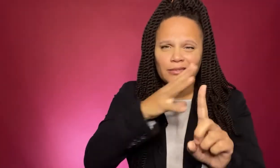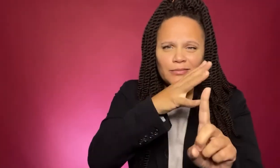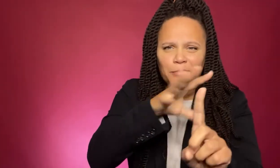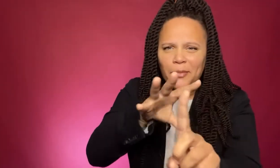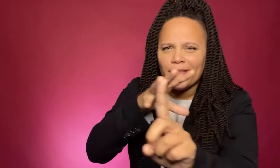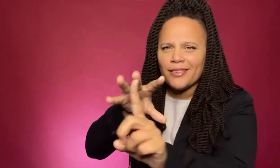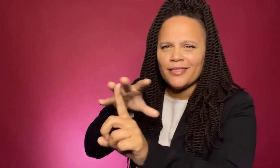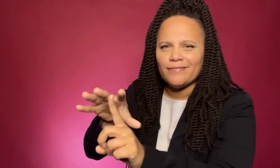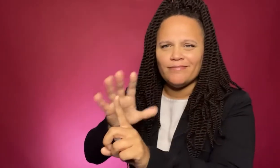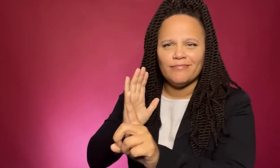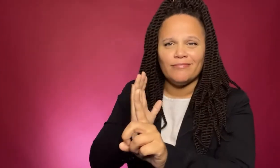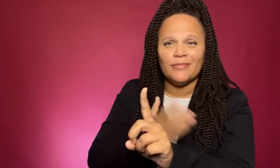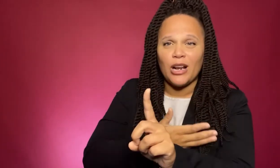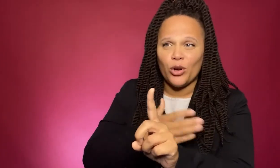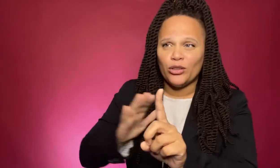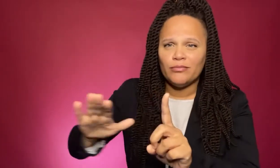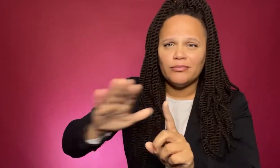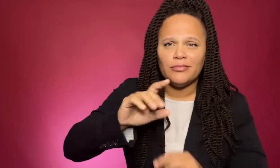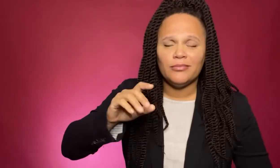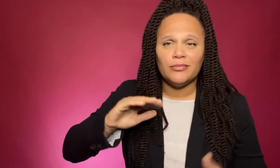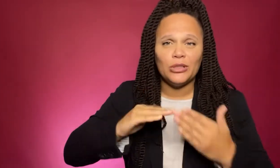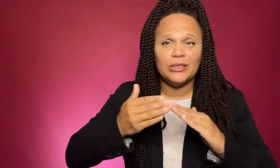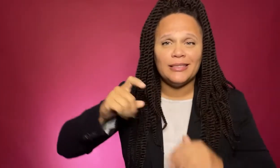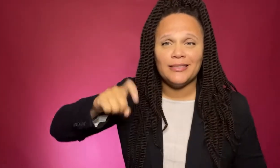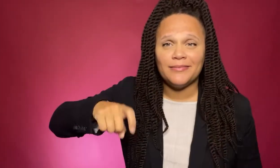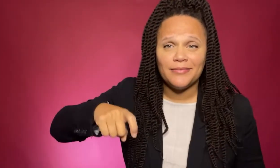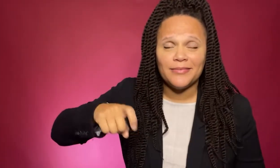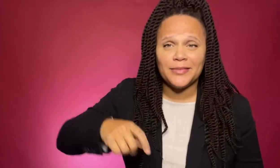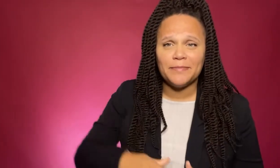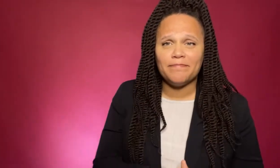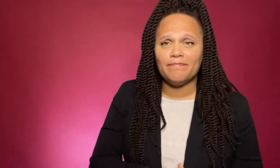focused on spotlighting our community's basic needs: